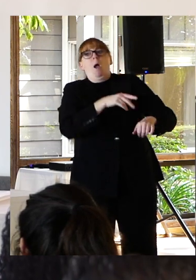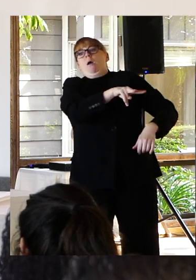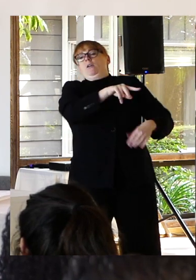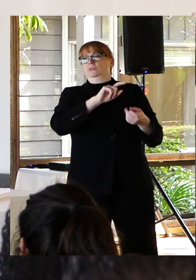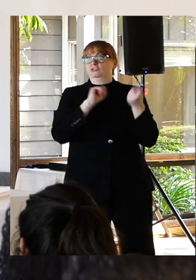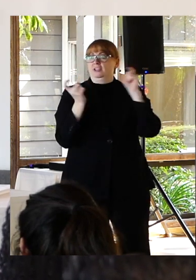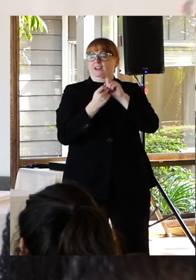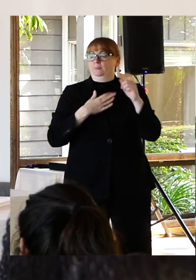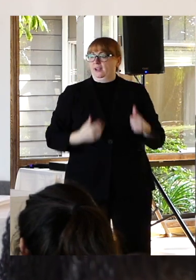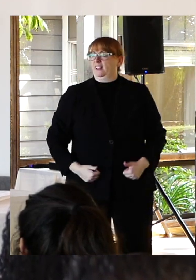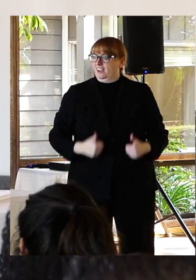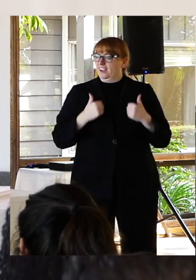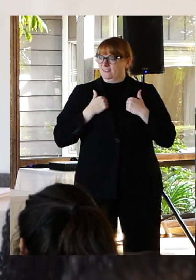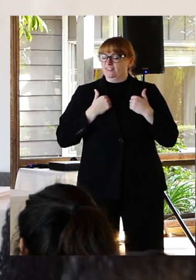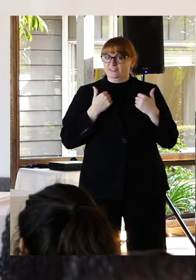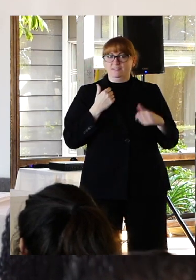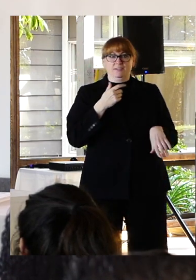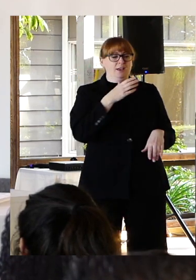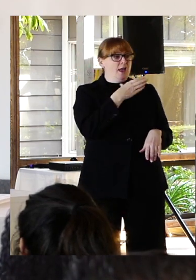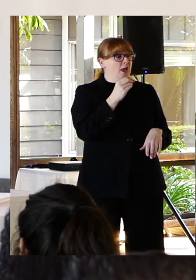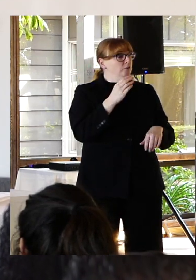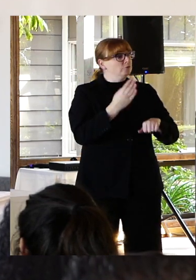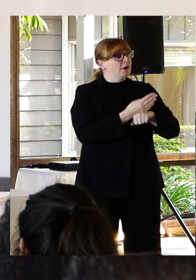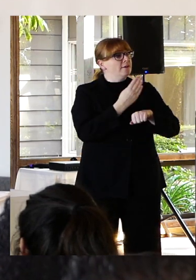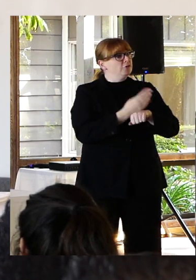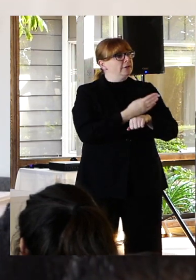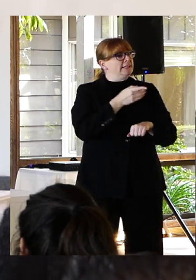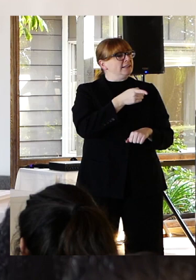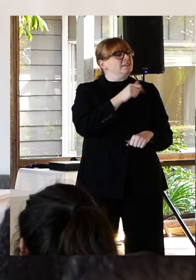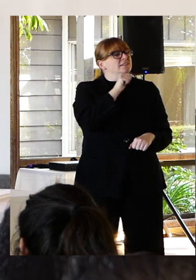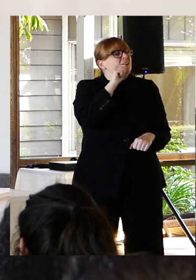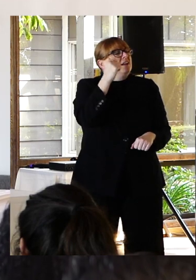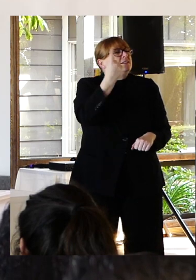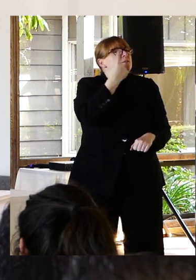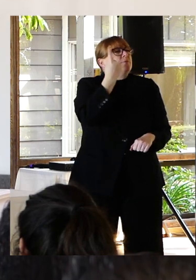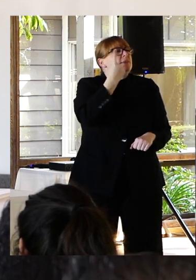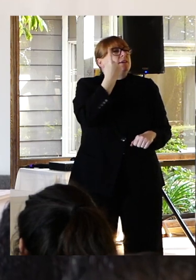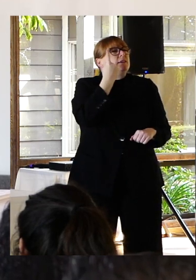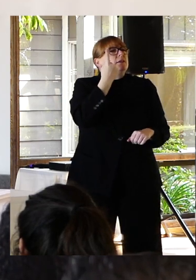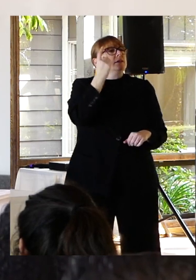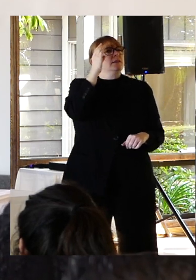acknowledgement that recovery isn't only something achieved as an end